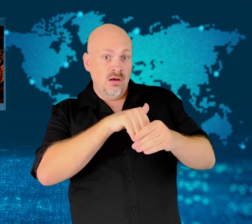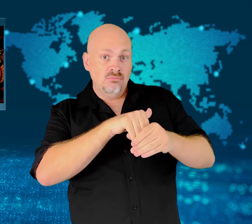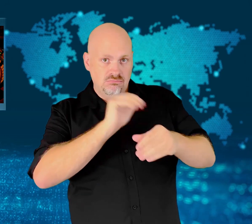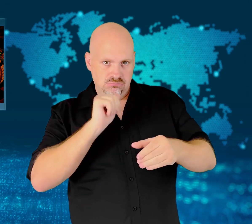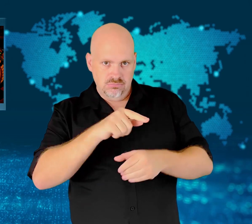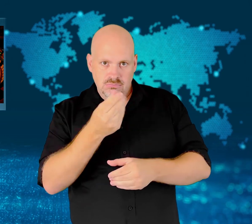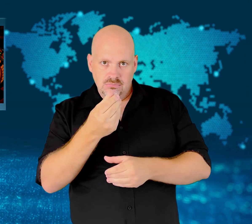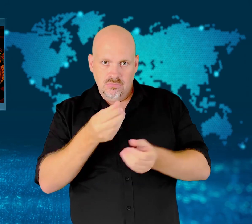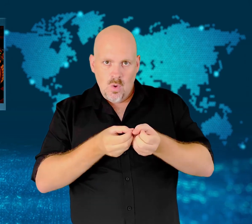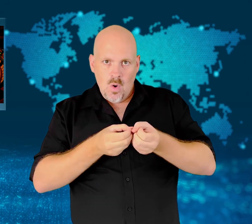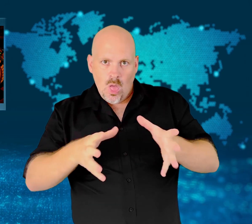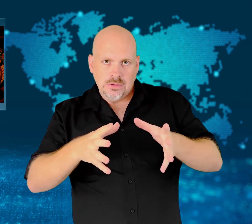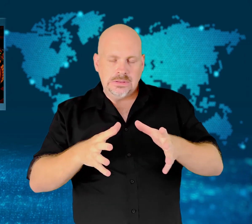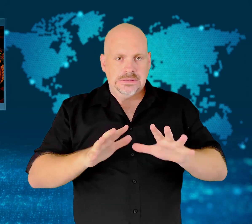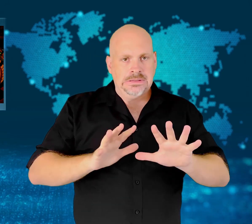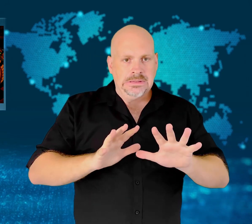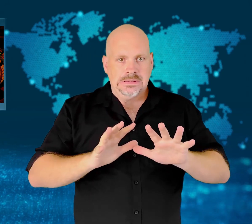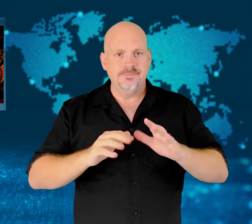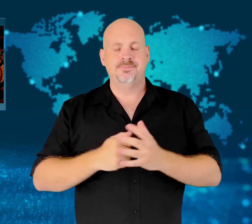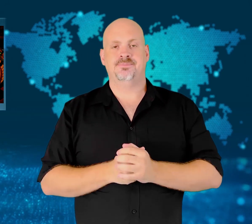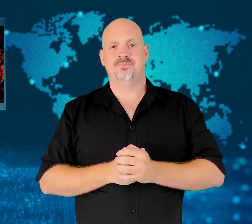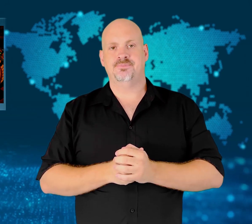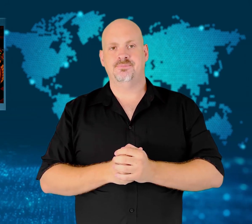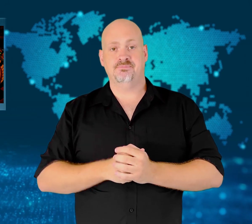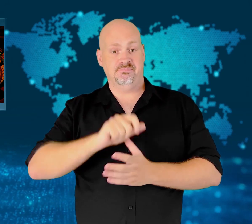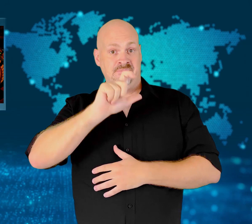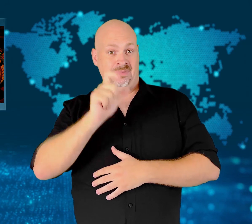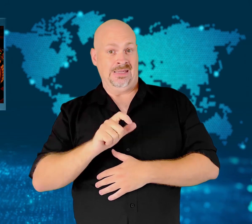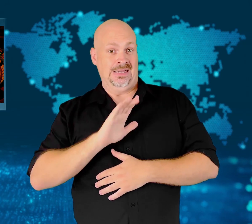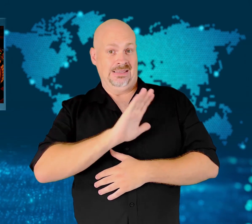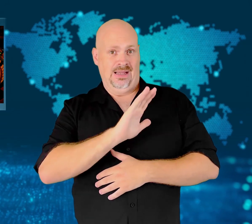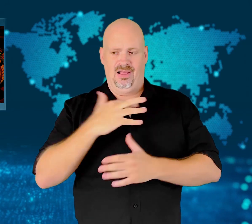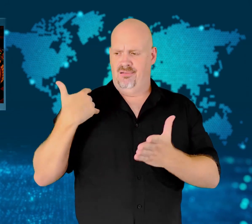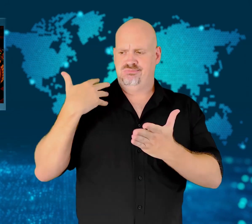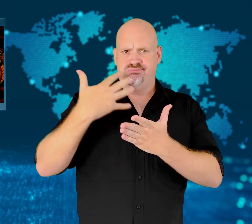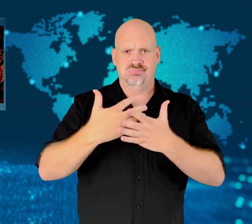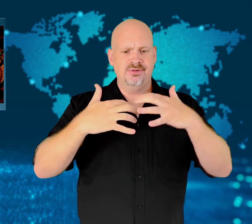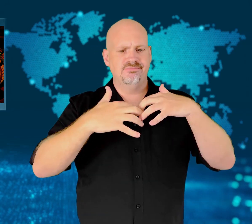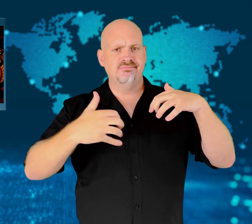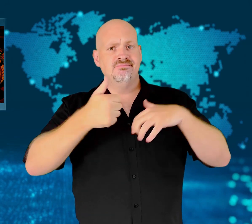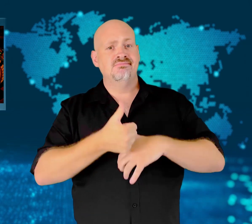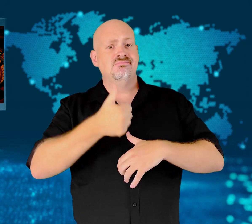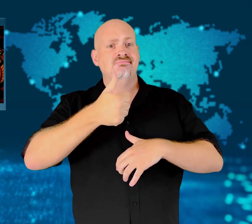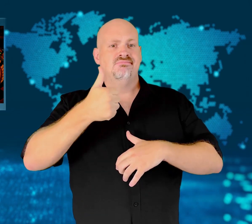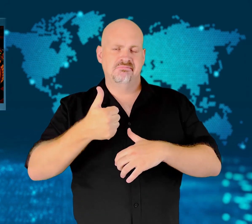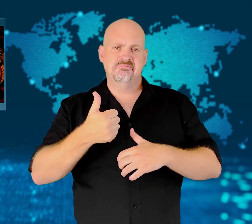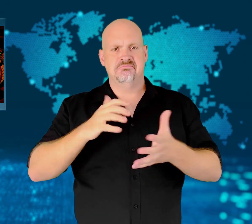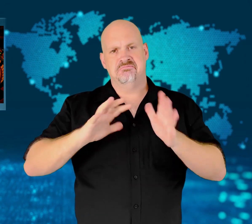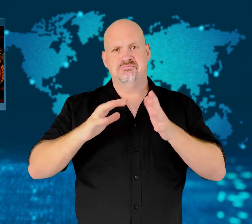living crisis caused by rising energy prices.